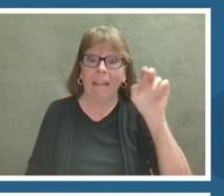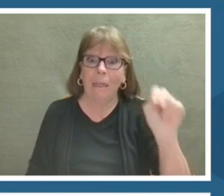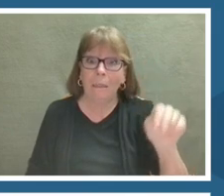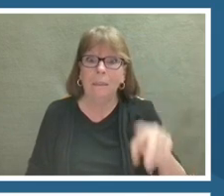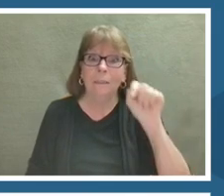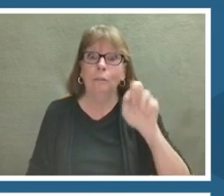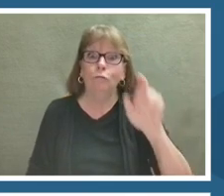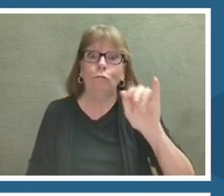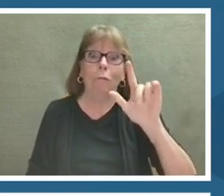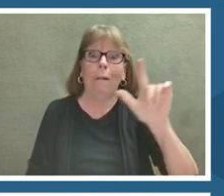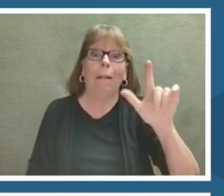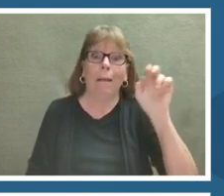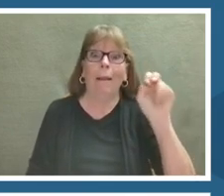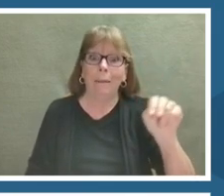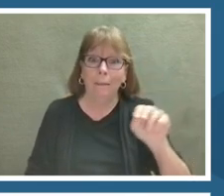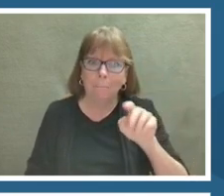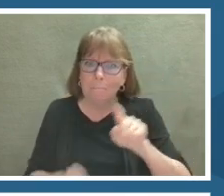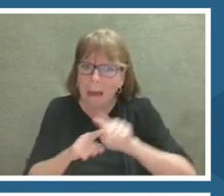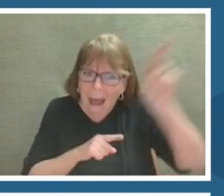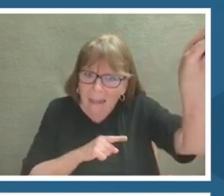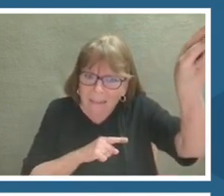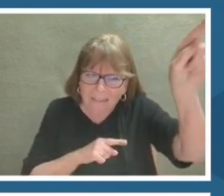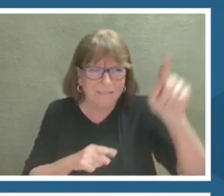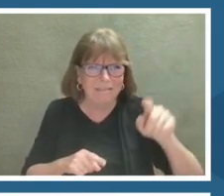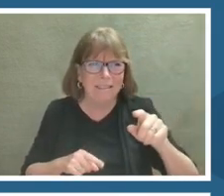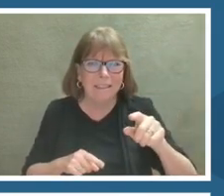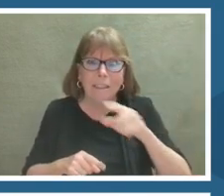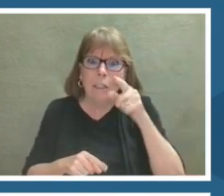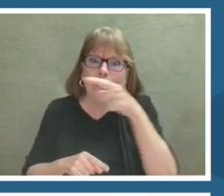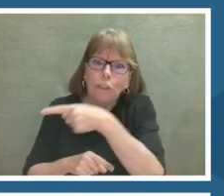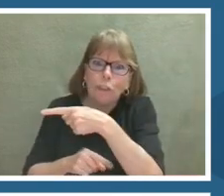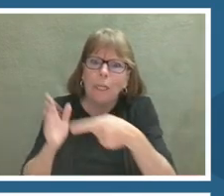That is one of the biggest considerations for all three of these projects.